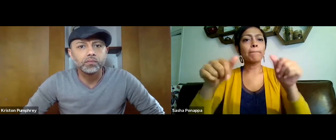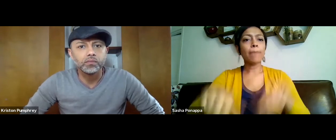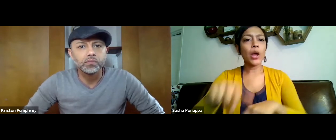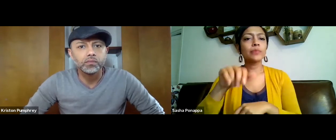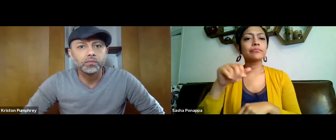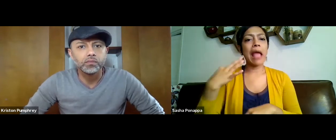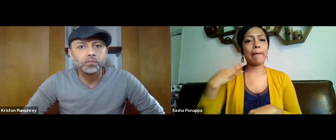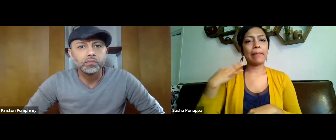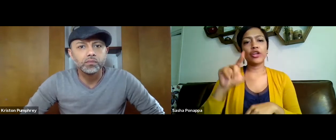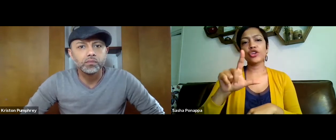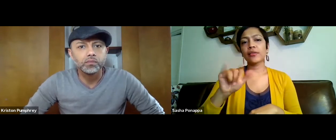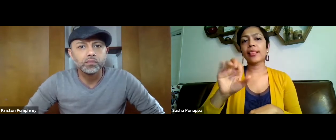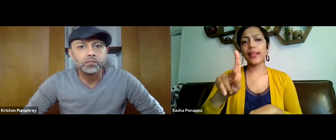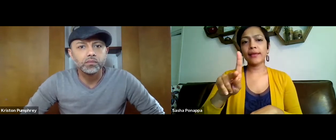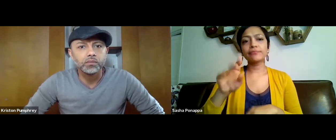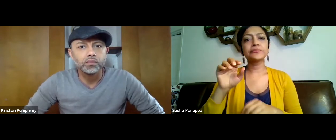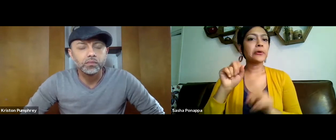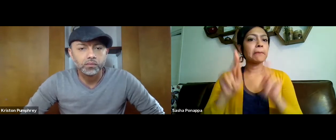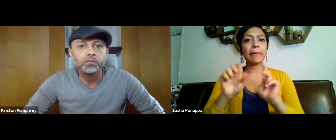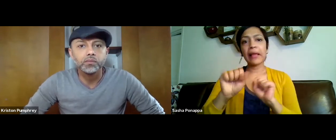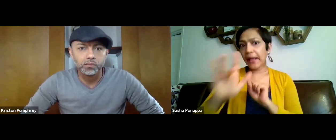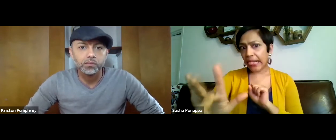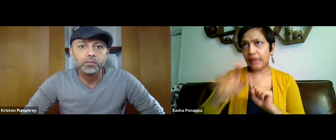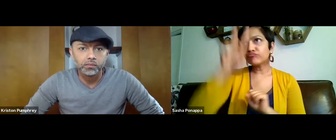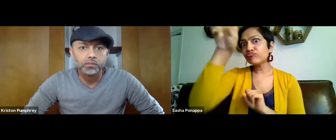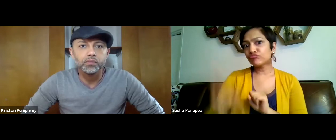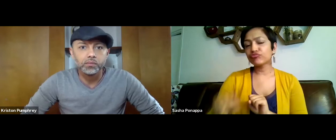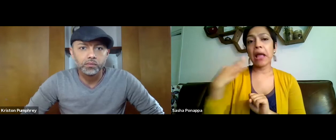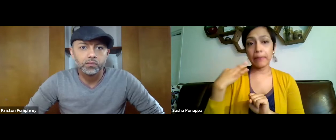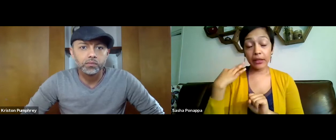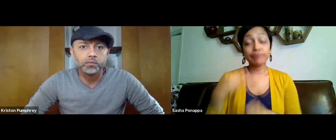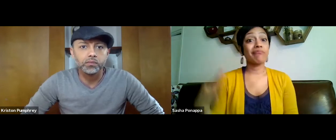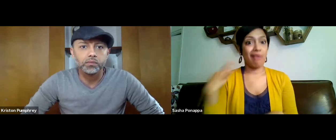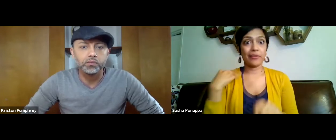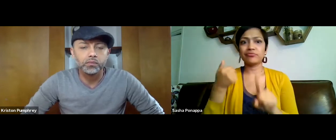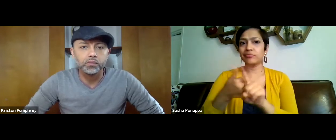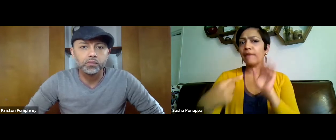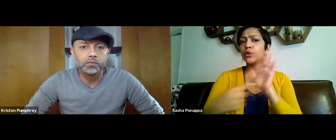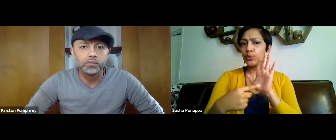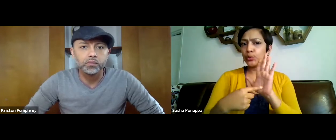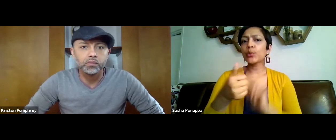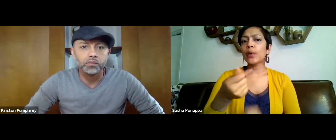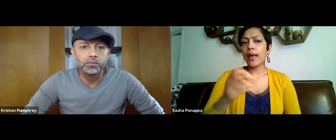Yes, after this, we'll post the application link, so people are able to click it and apply.